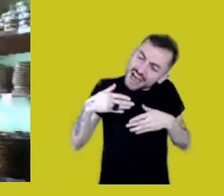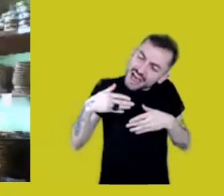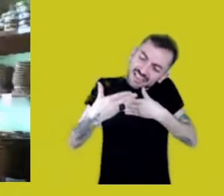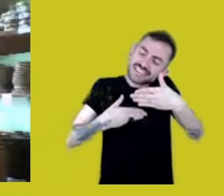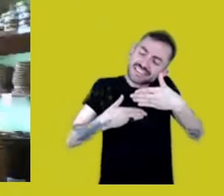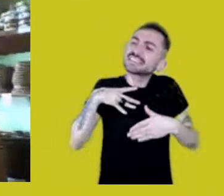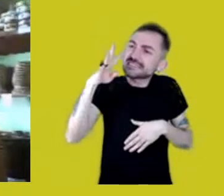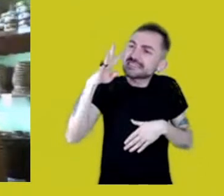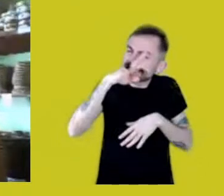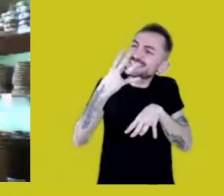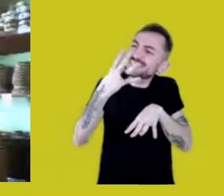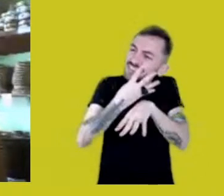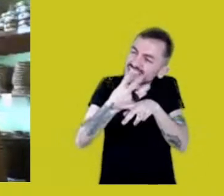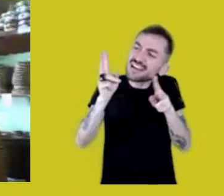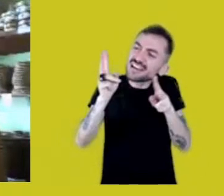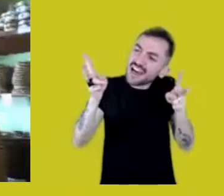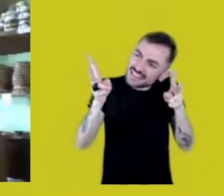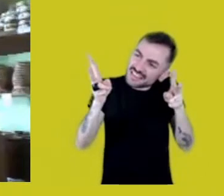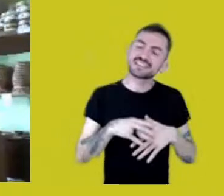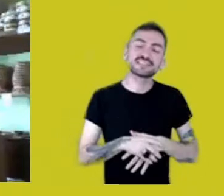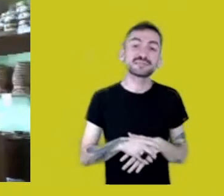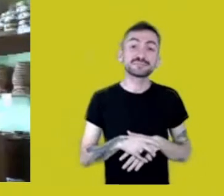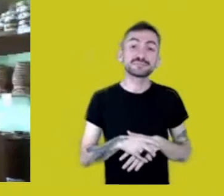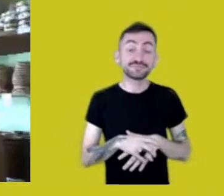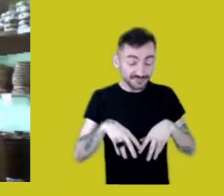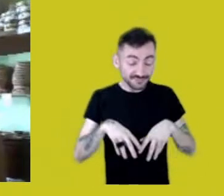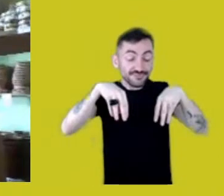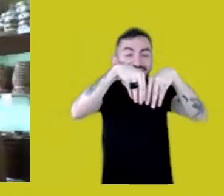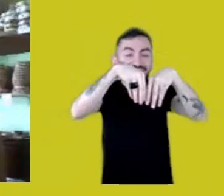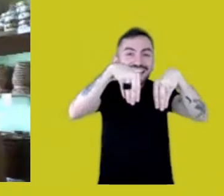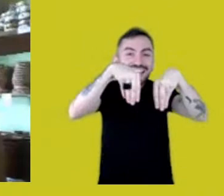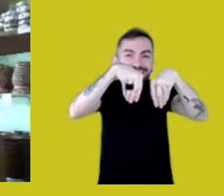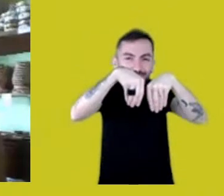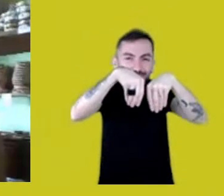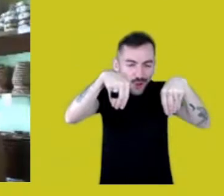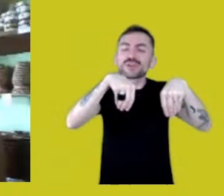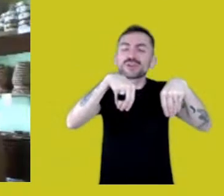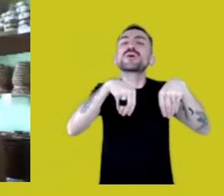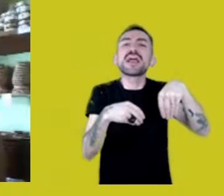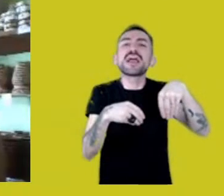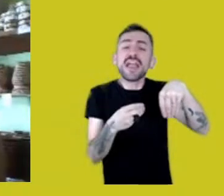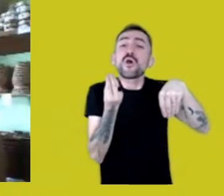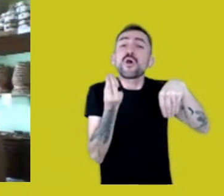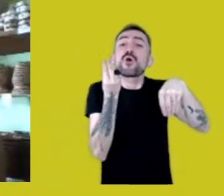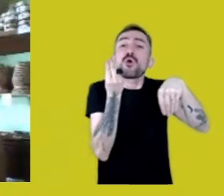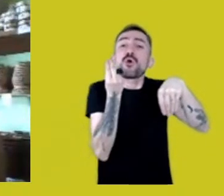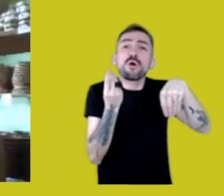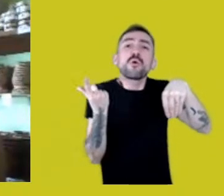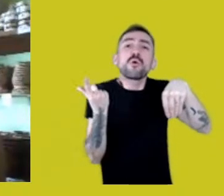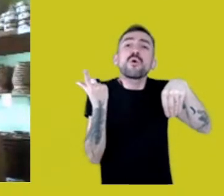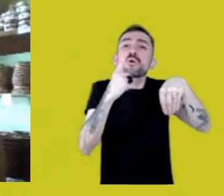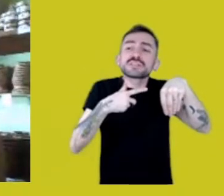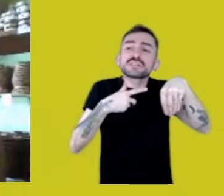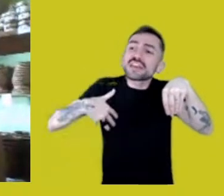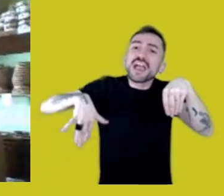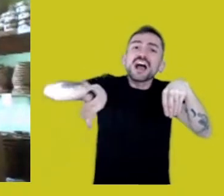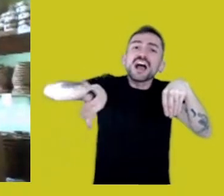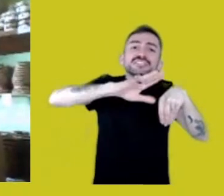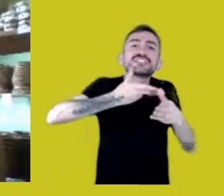This territory is the way we relate with the forest,